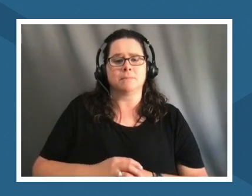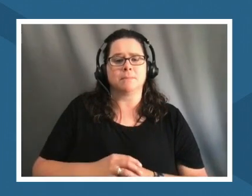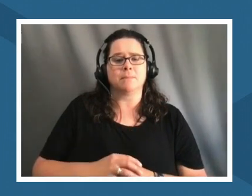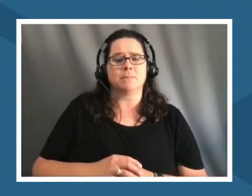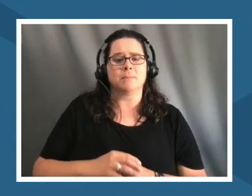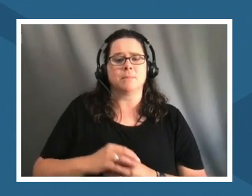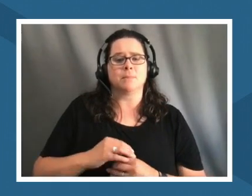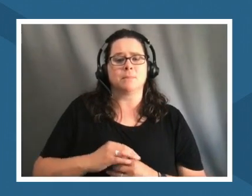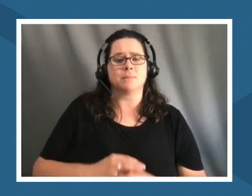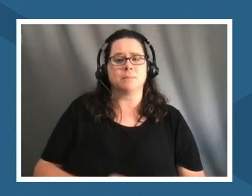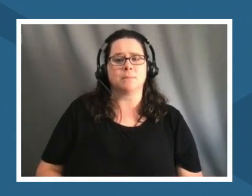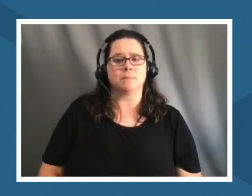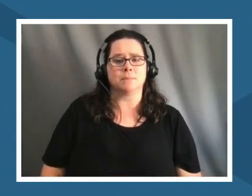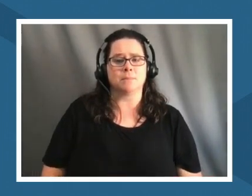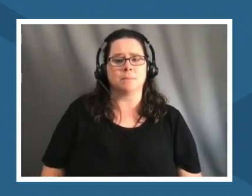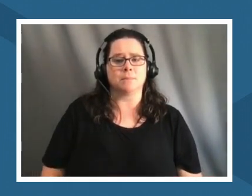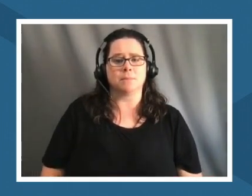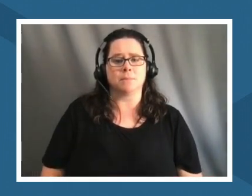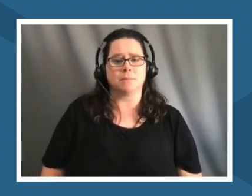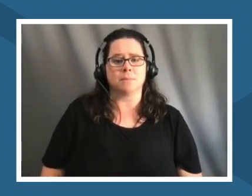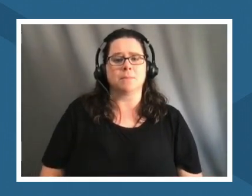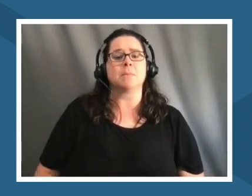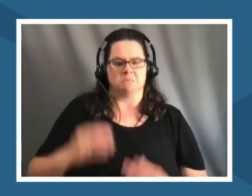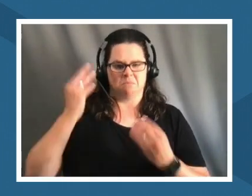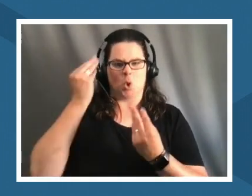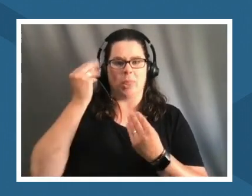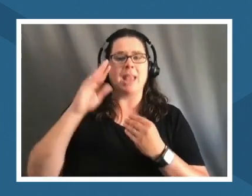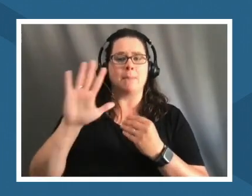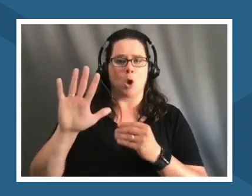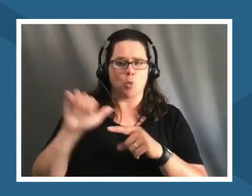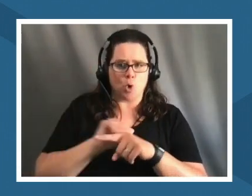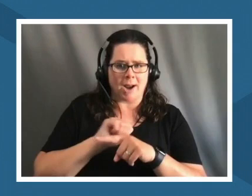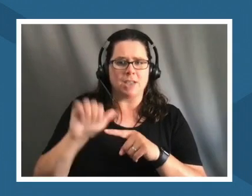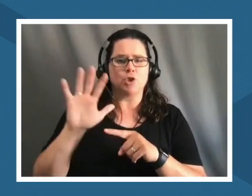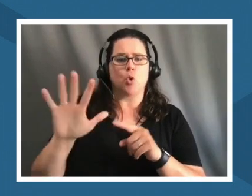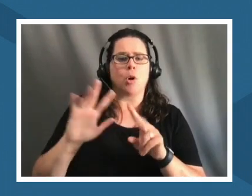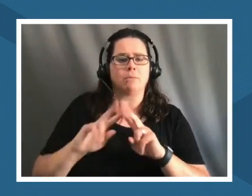land what are your practices and what